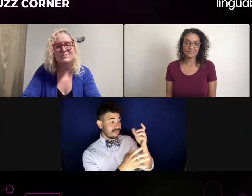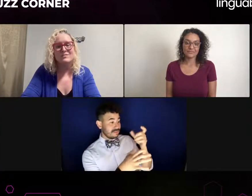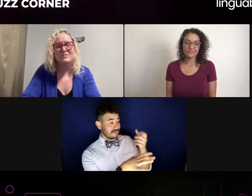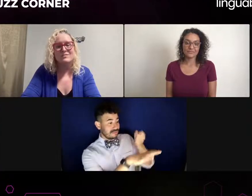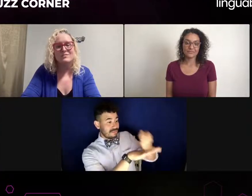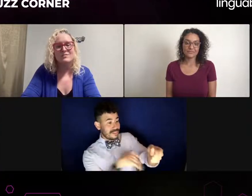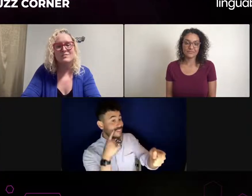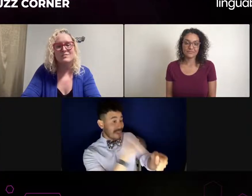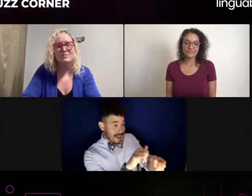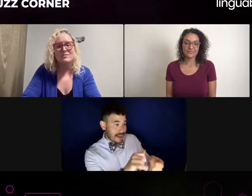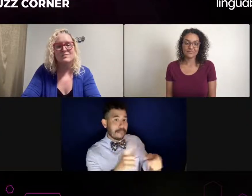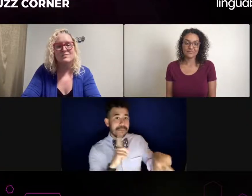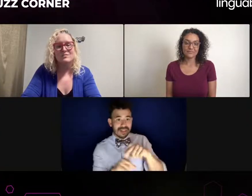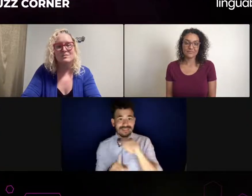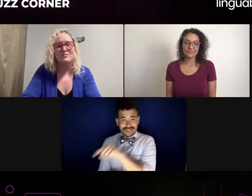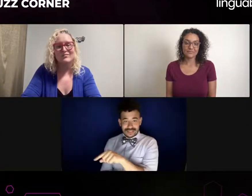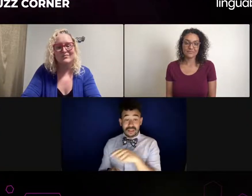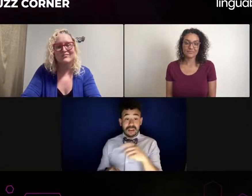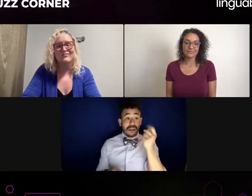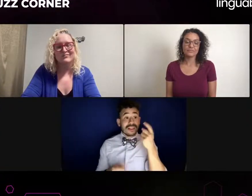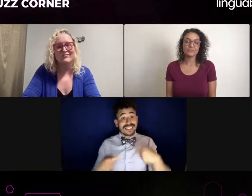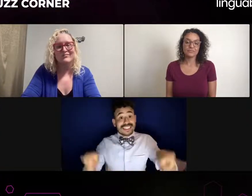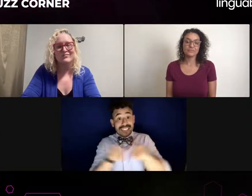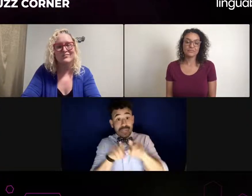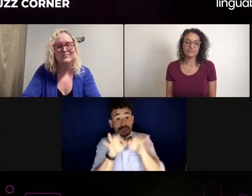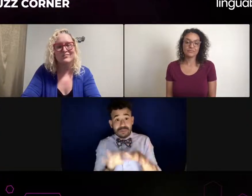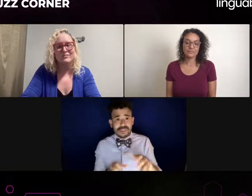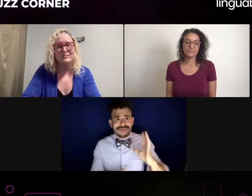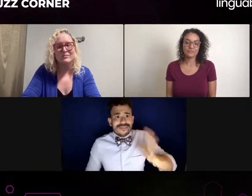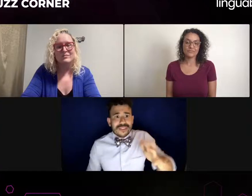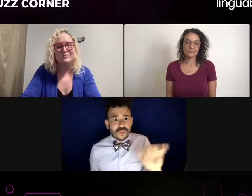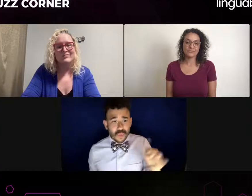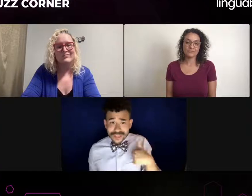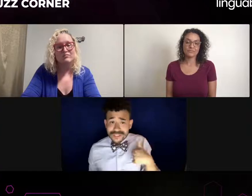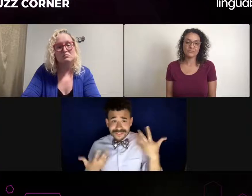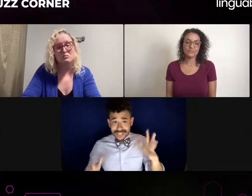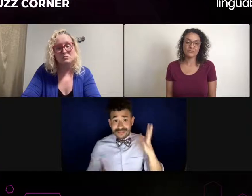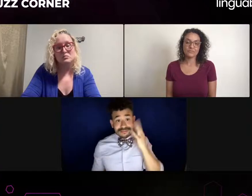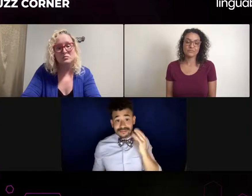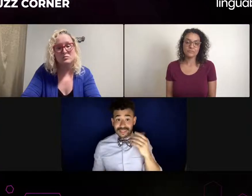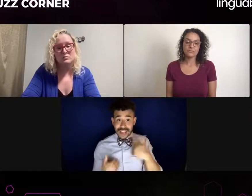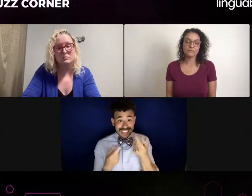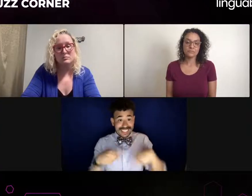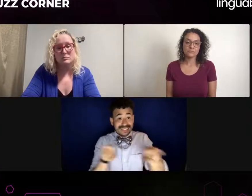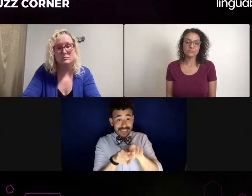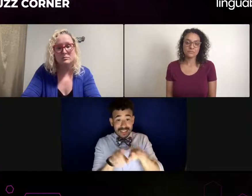Yes, it's been a long journey and an interesting one, too.